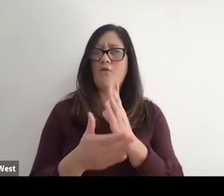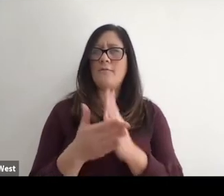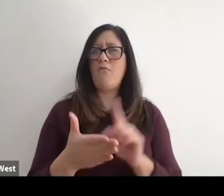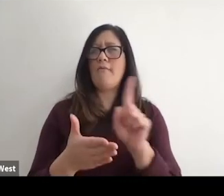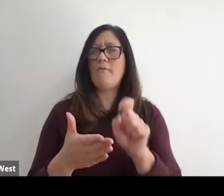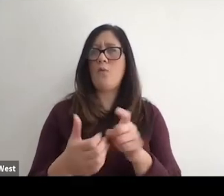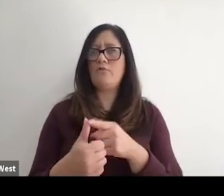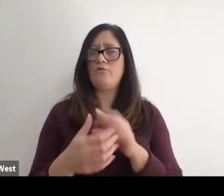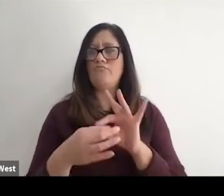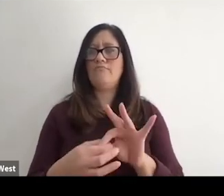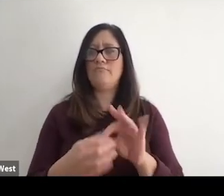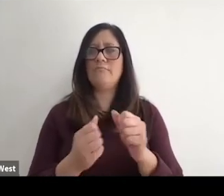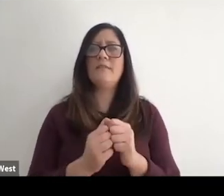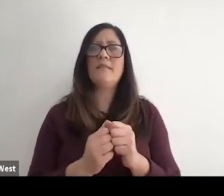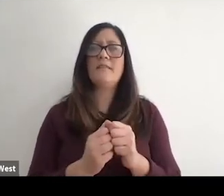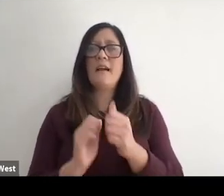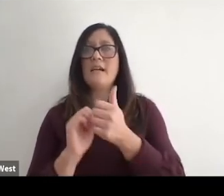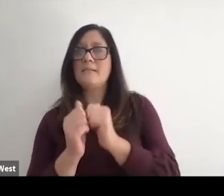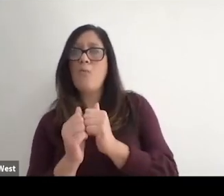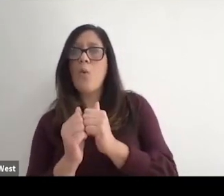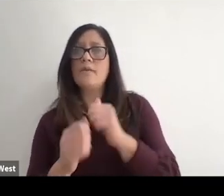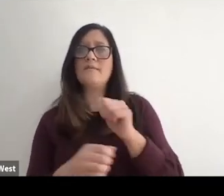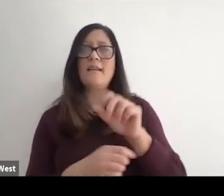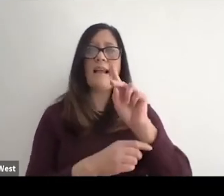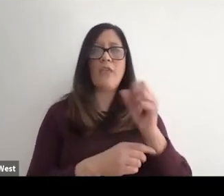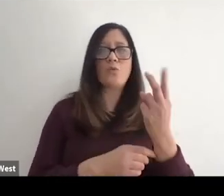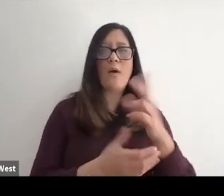related to integration of sports in K through 12 schools and adult leagues